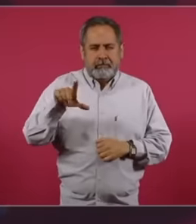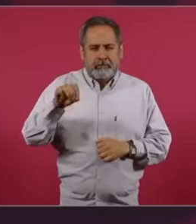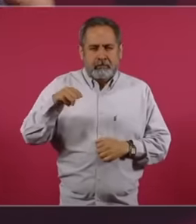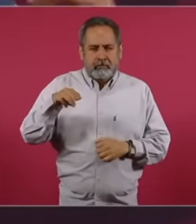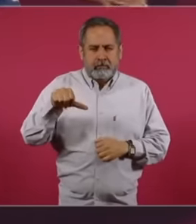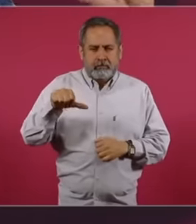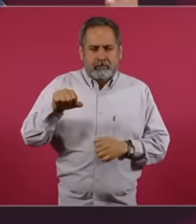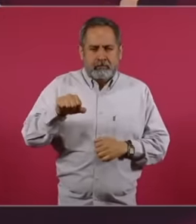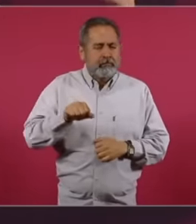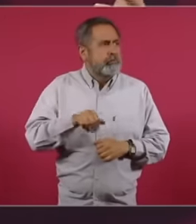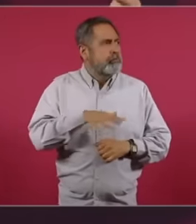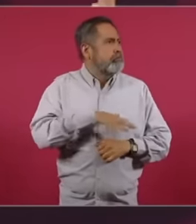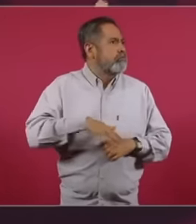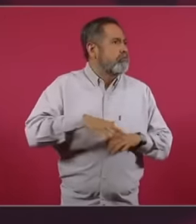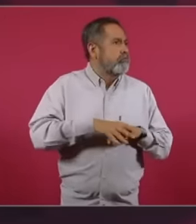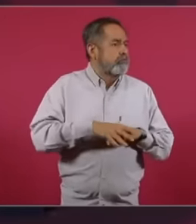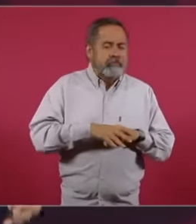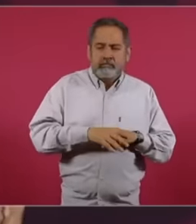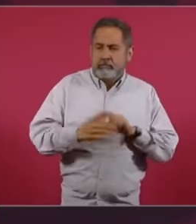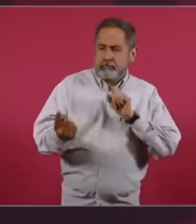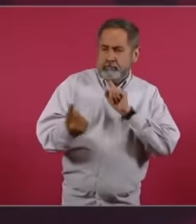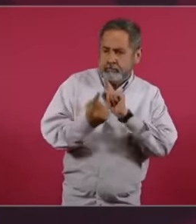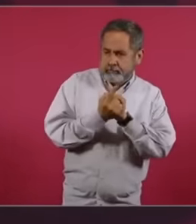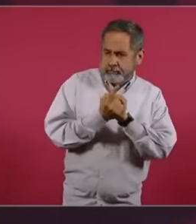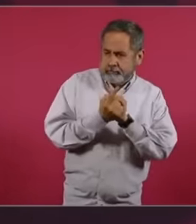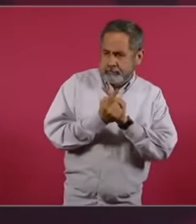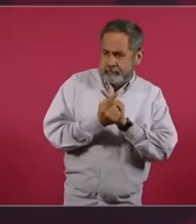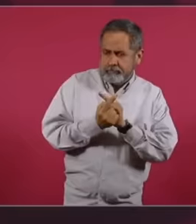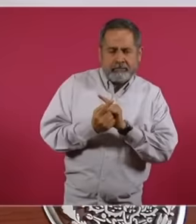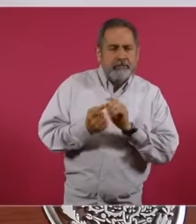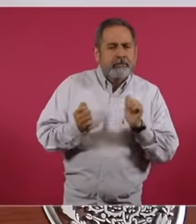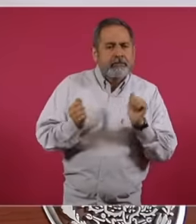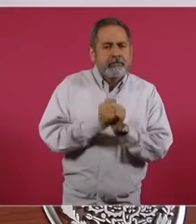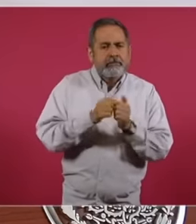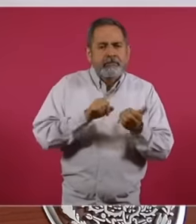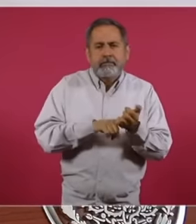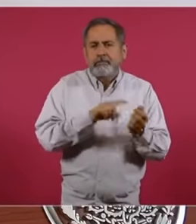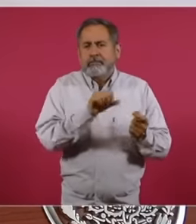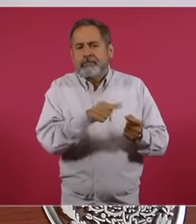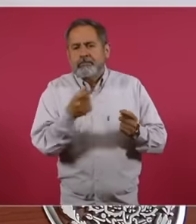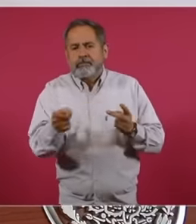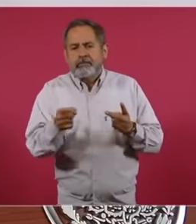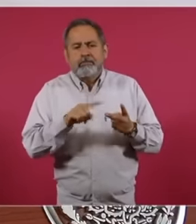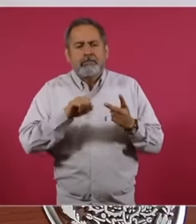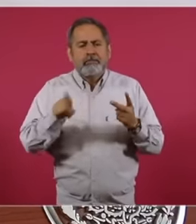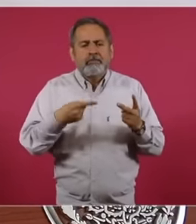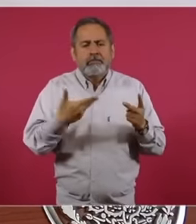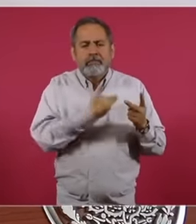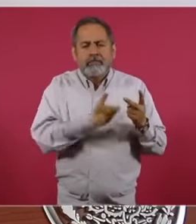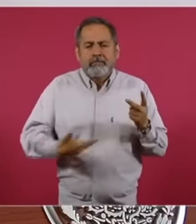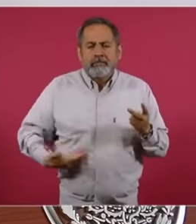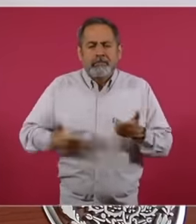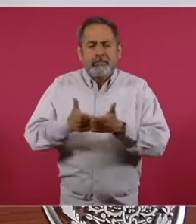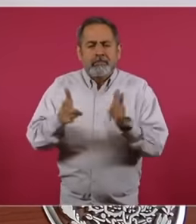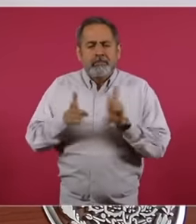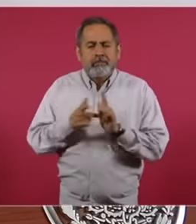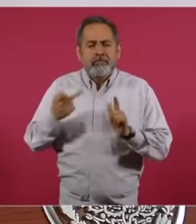meets with the president of a